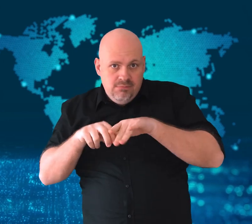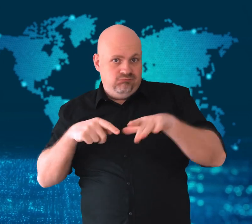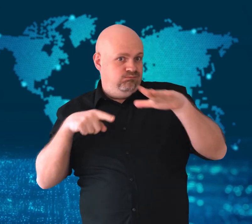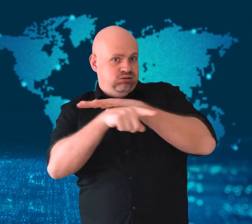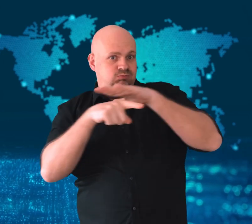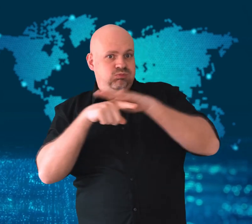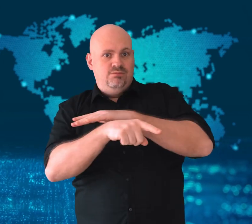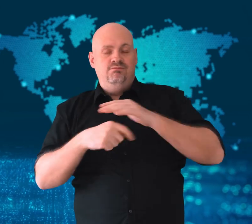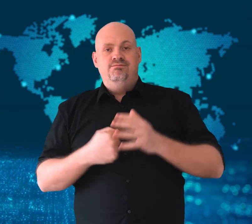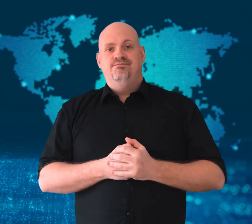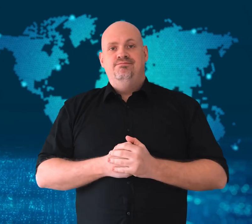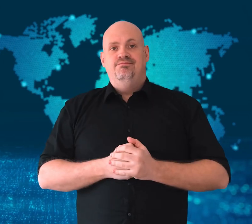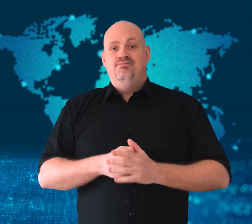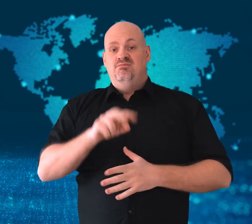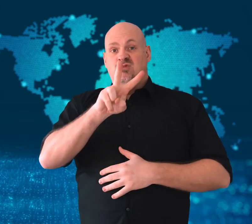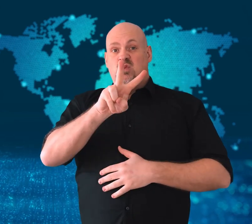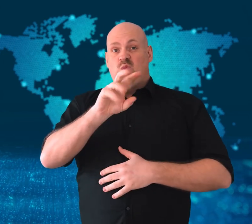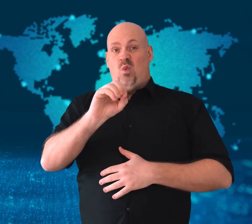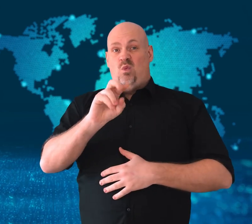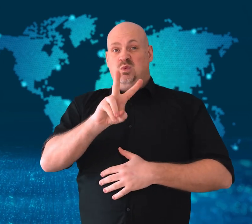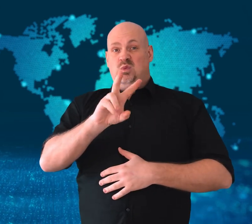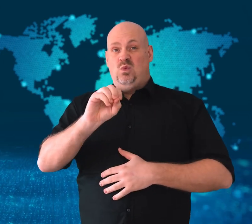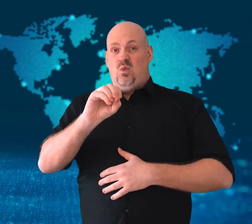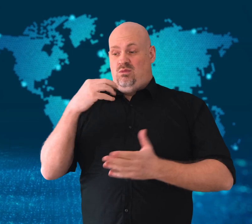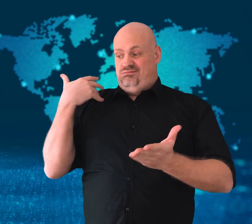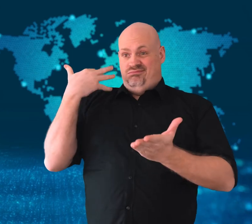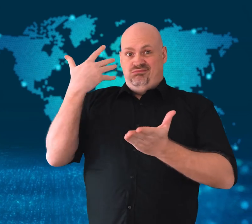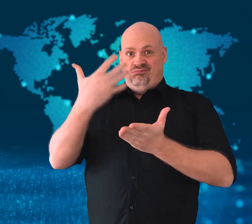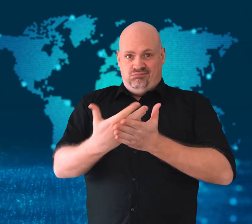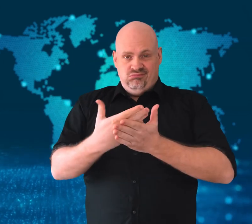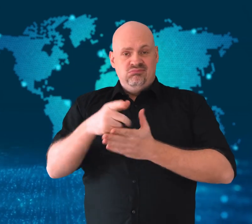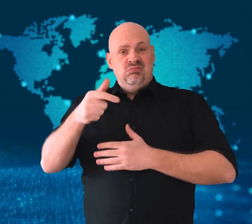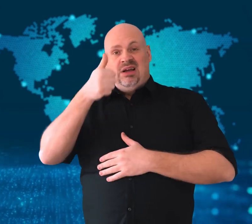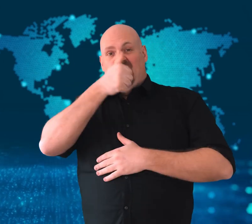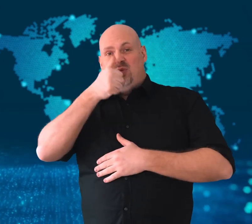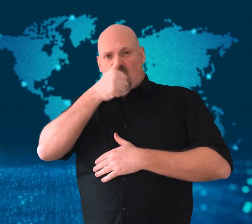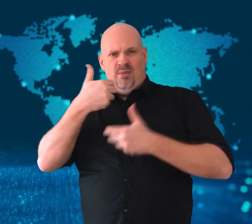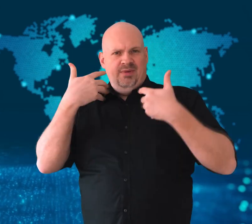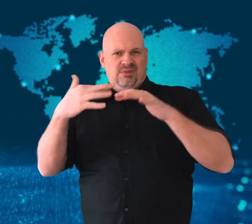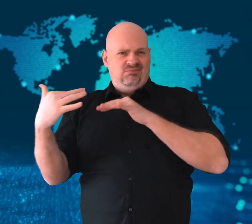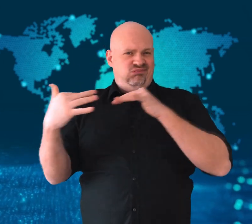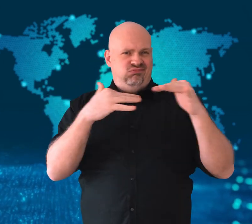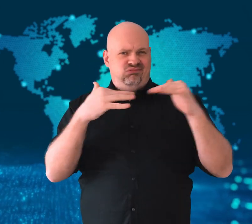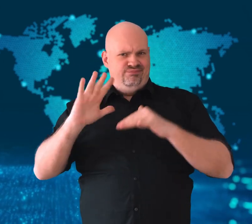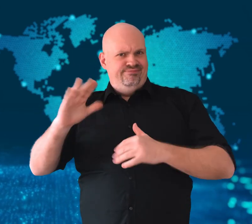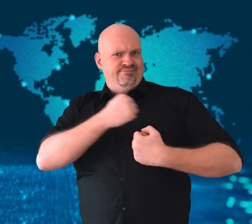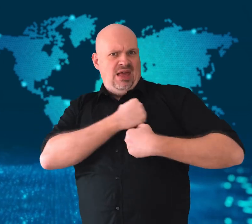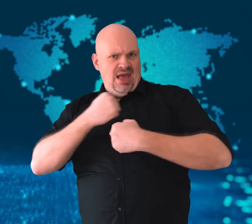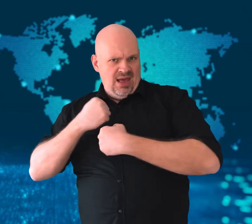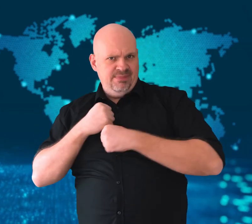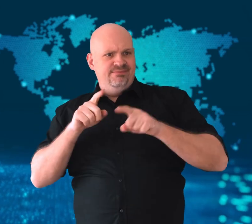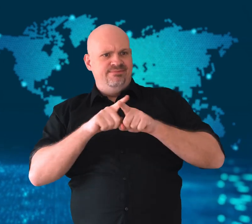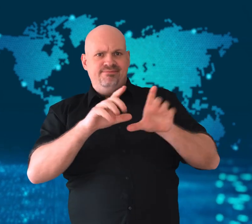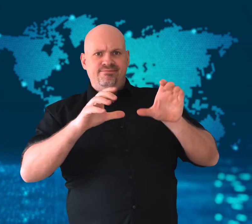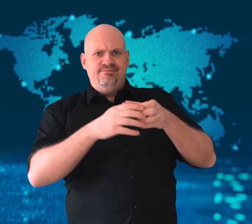the conflict between the Ethiopian military and Tigray rebels have